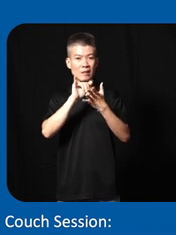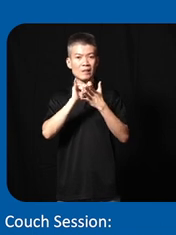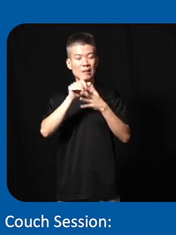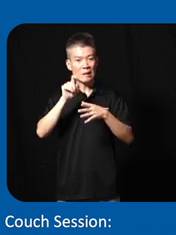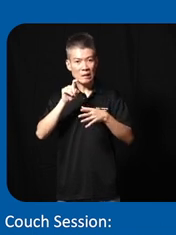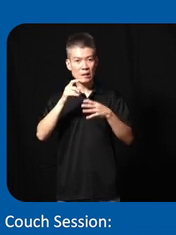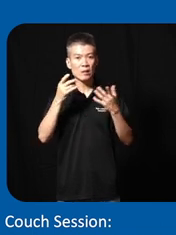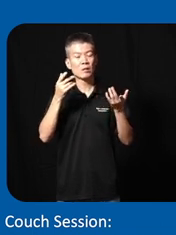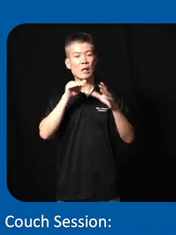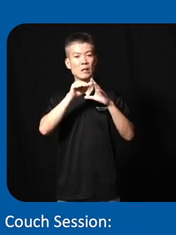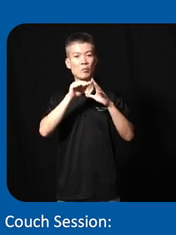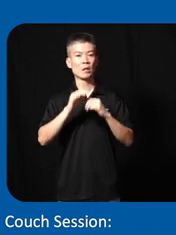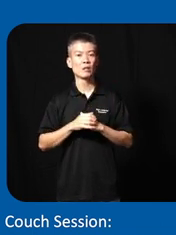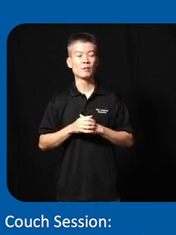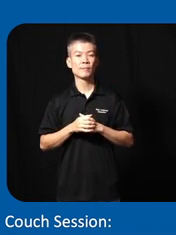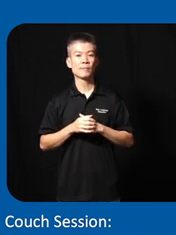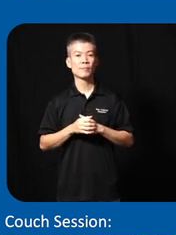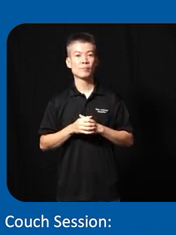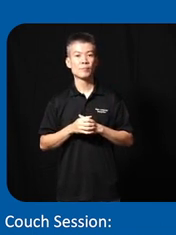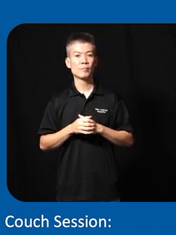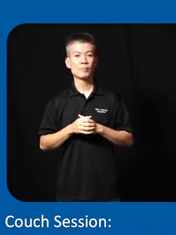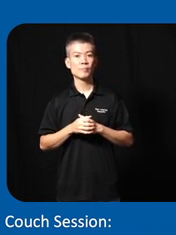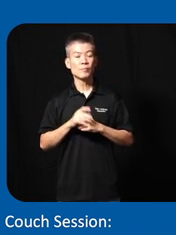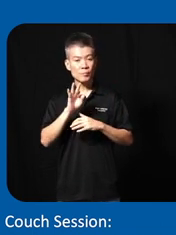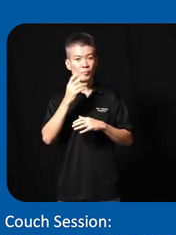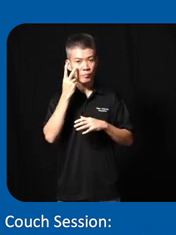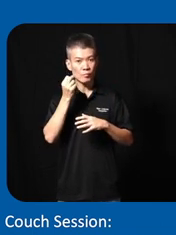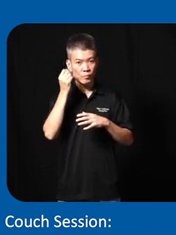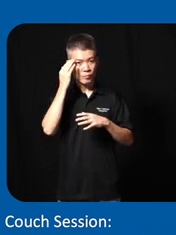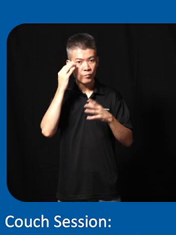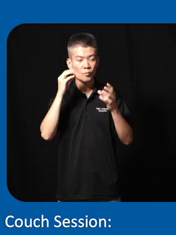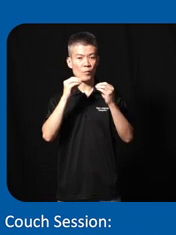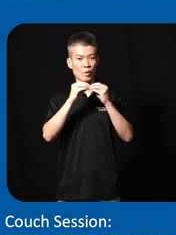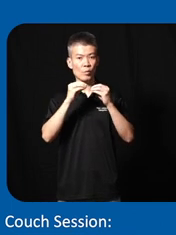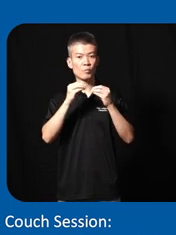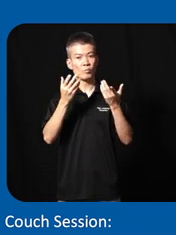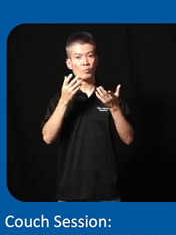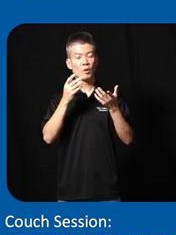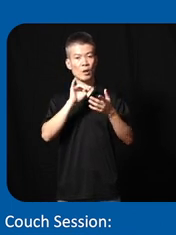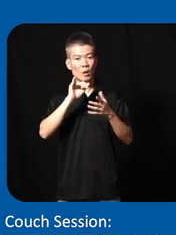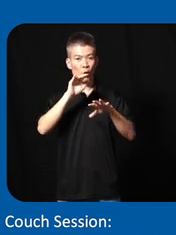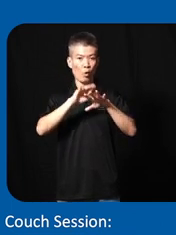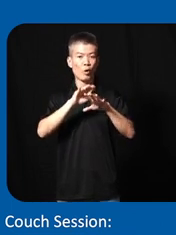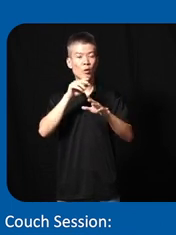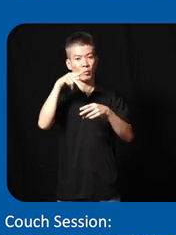and accessibility and yeah if you want to know more uh particularly on the participatory data